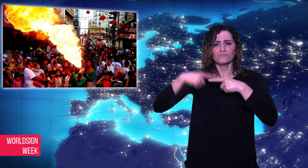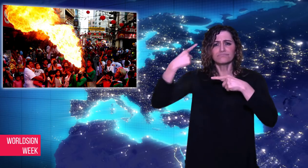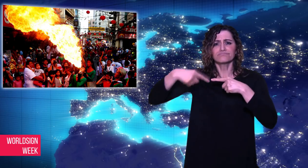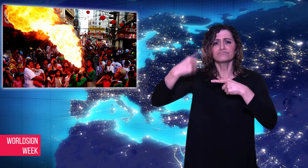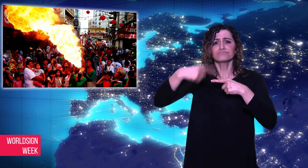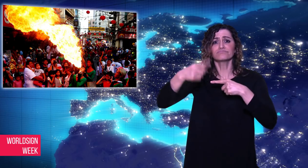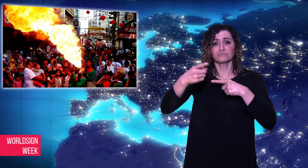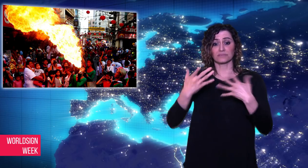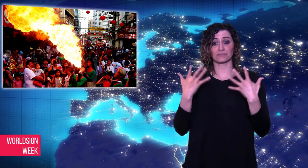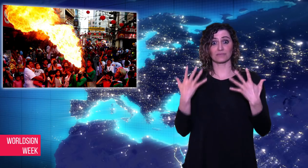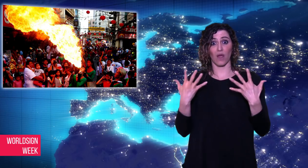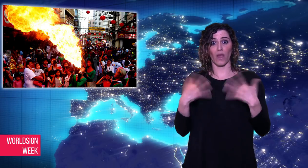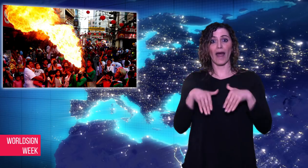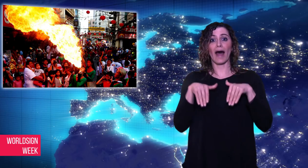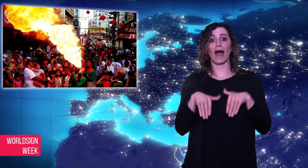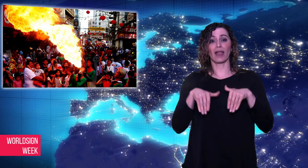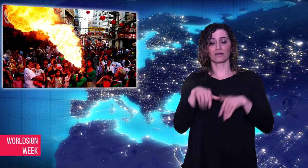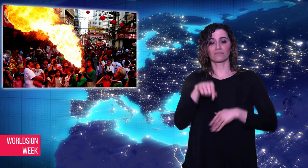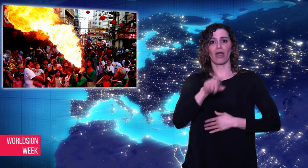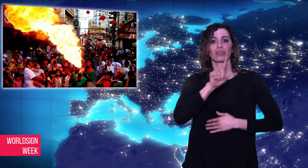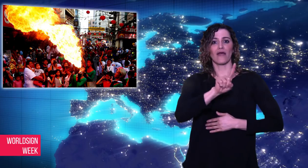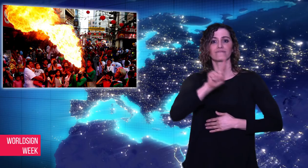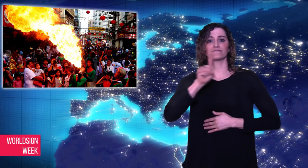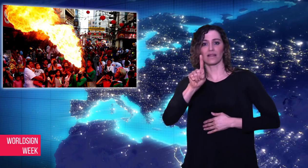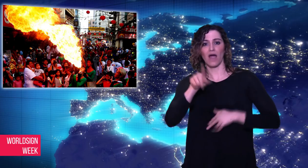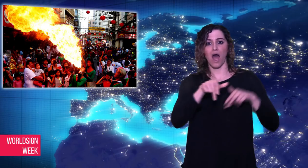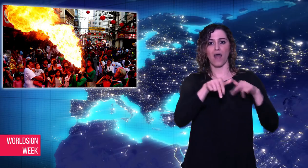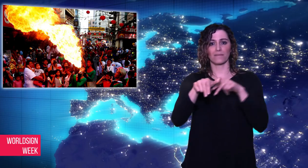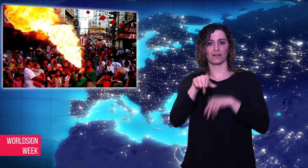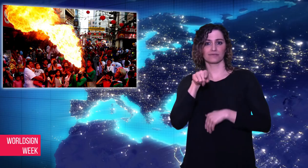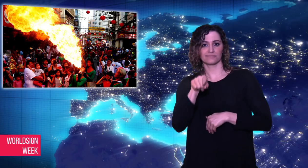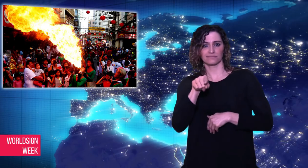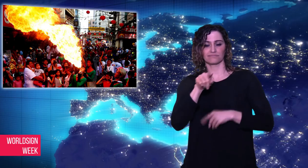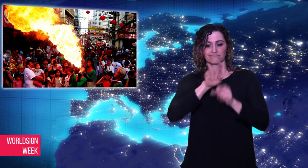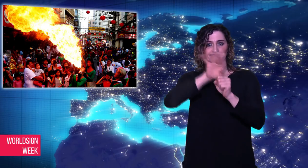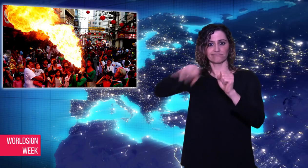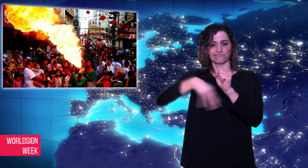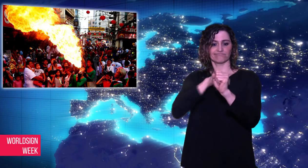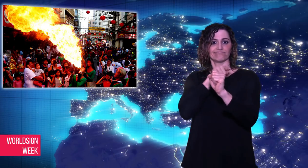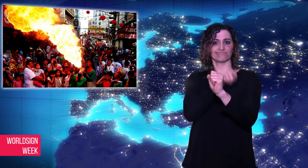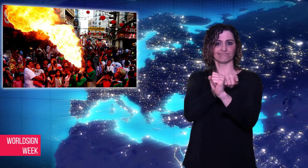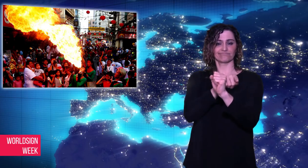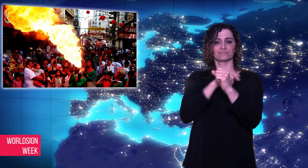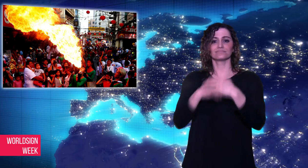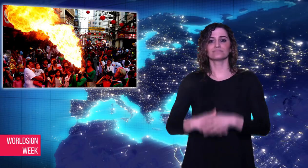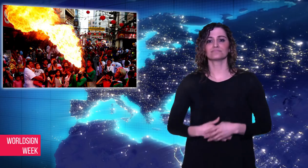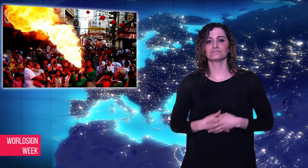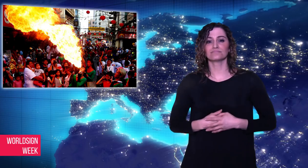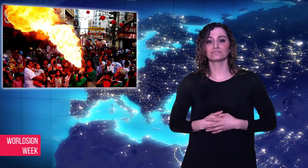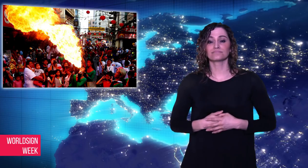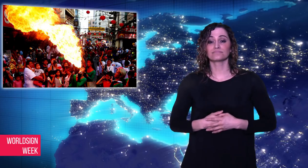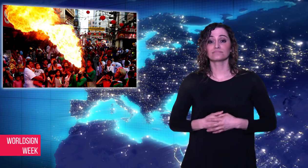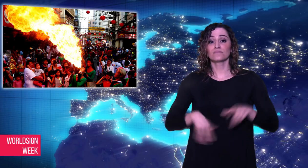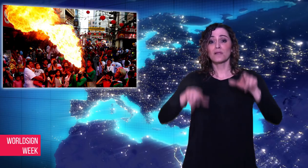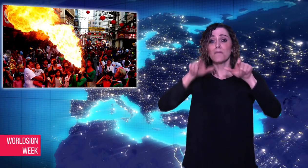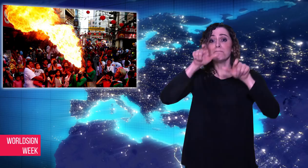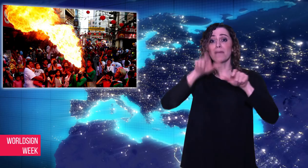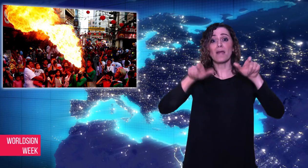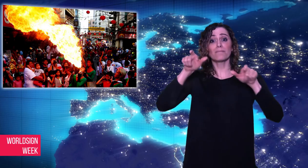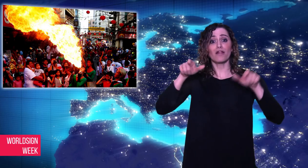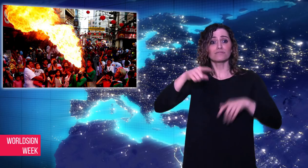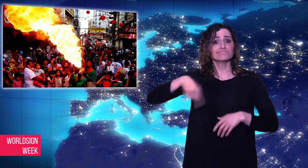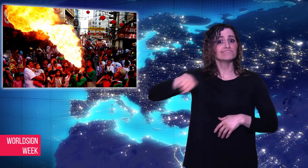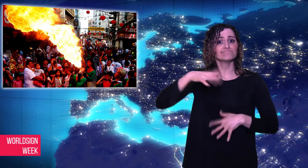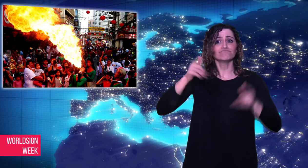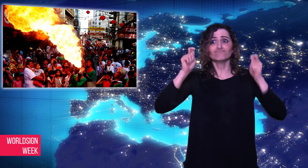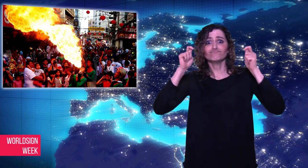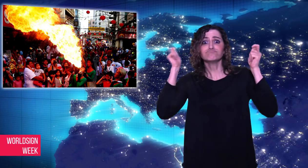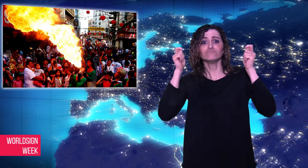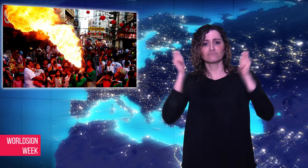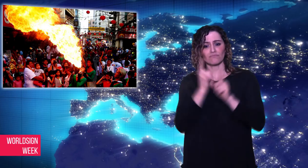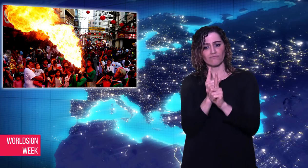astrological chart. People followed